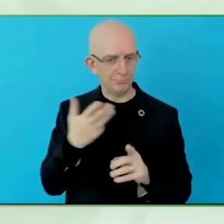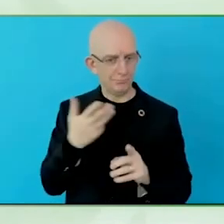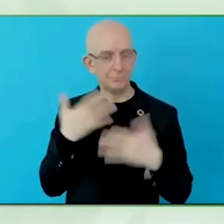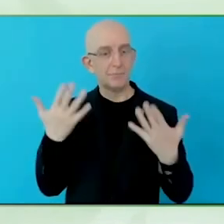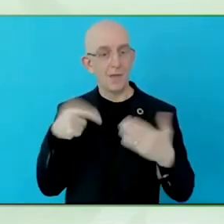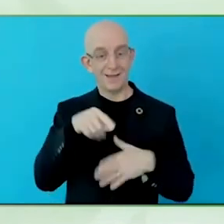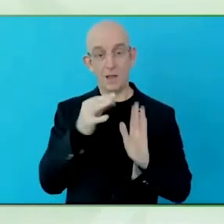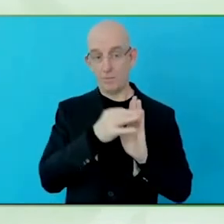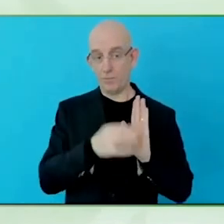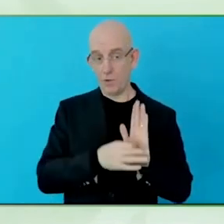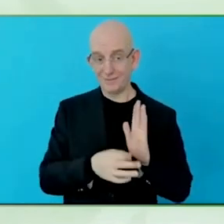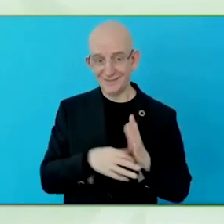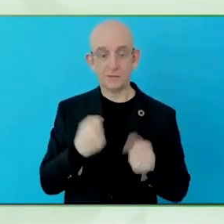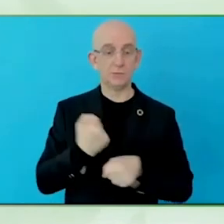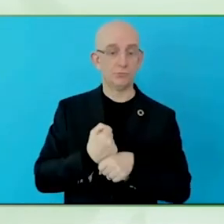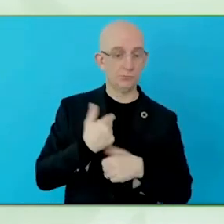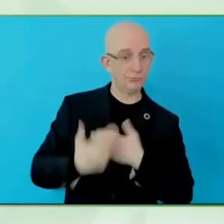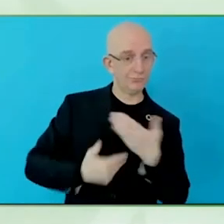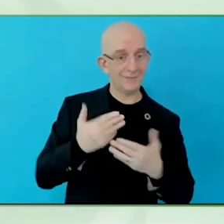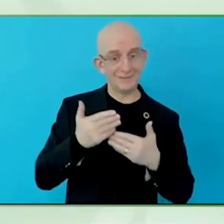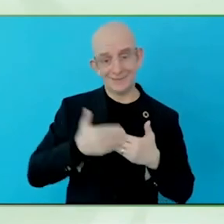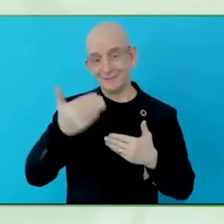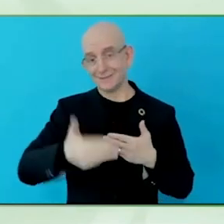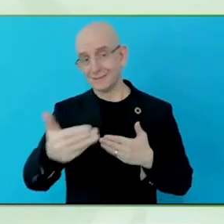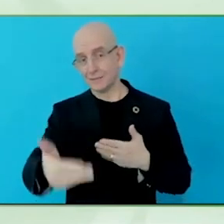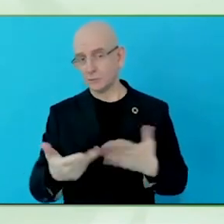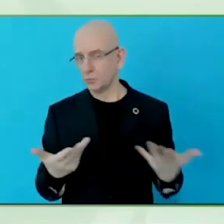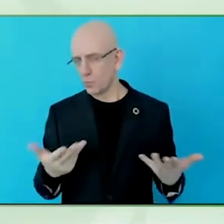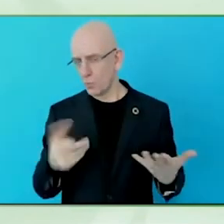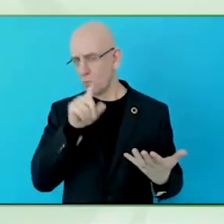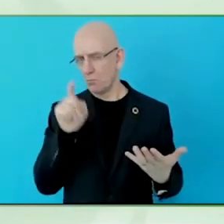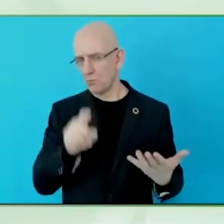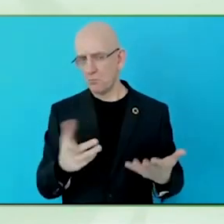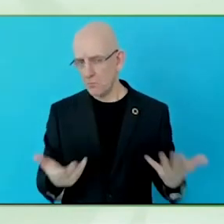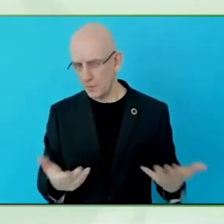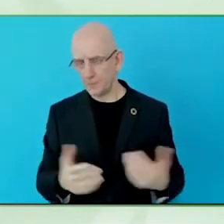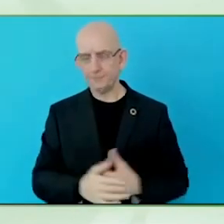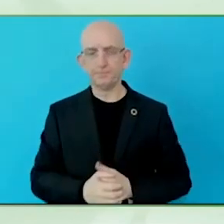The global report is an extremely competitive report.